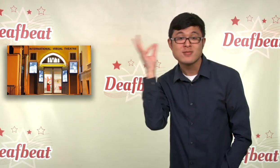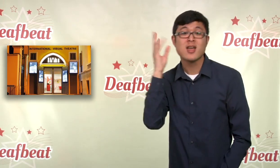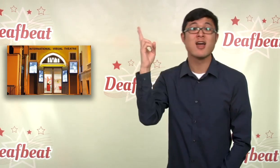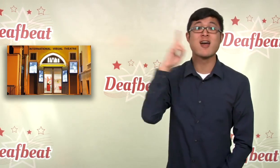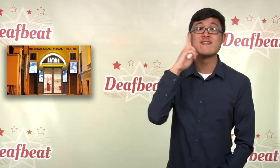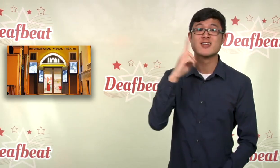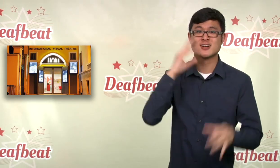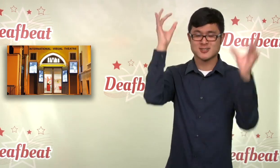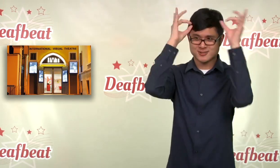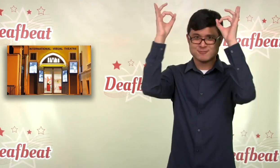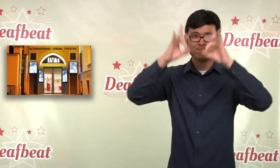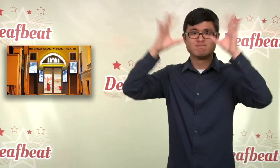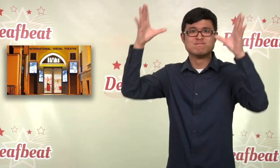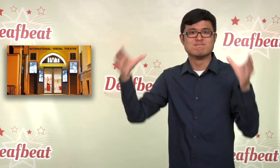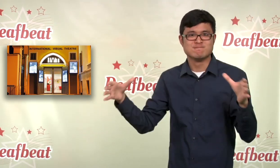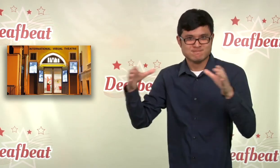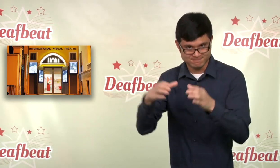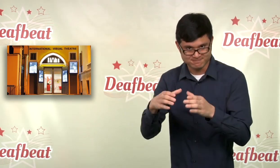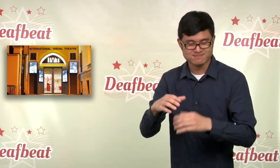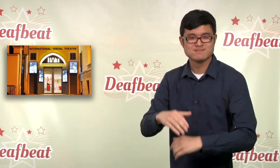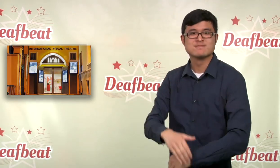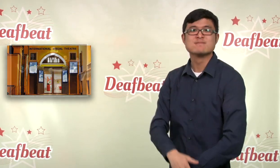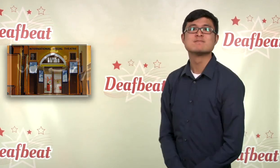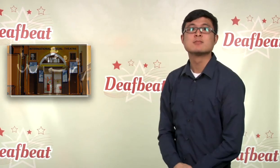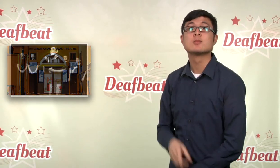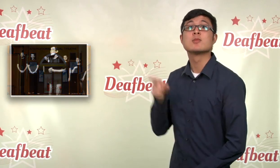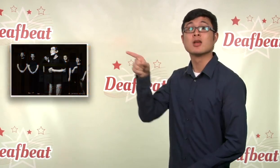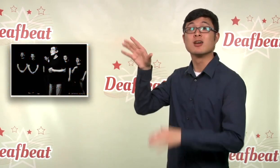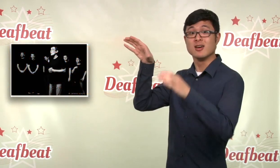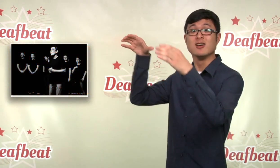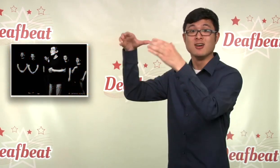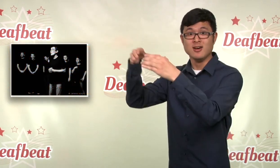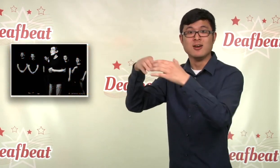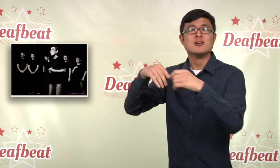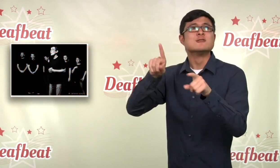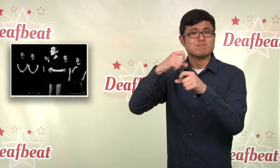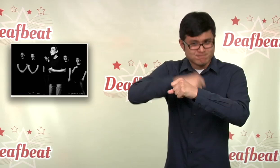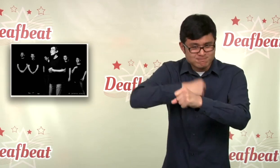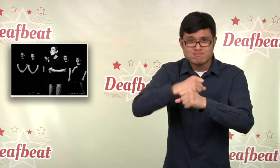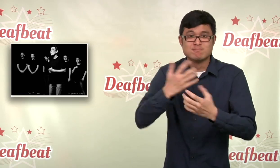same time the organization does theater, is a